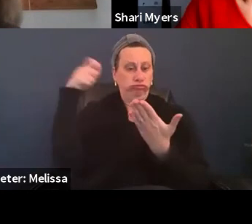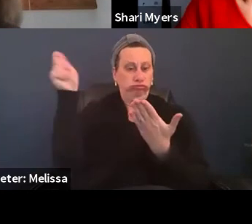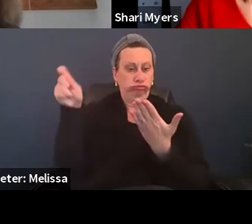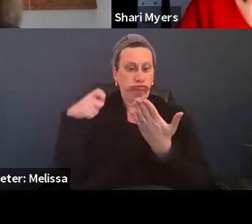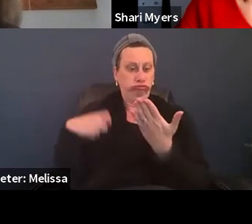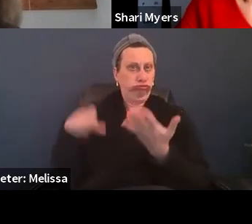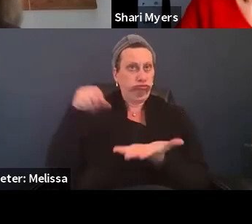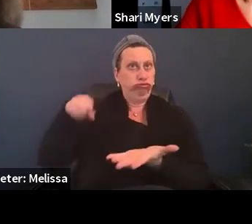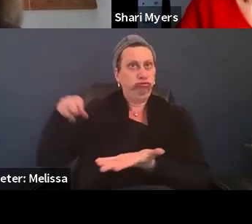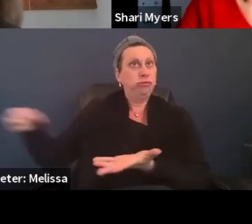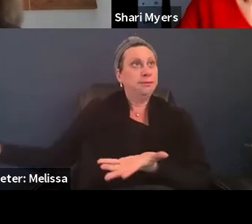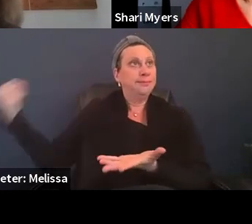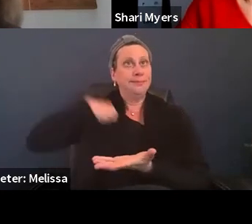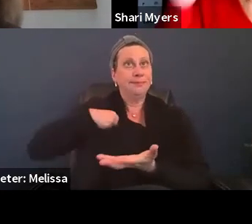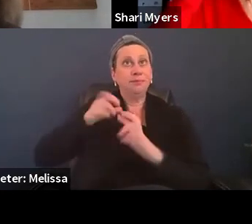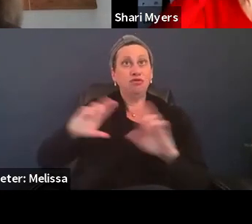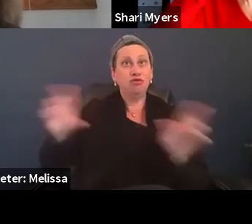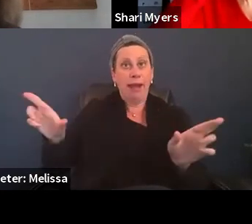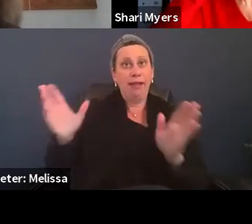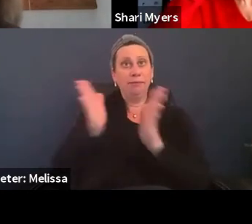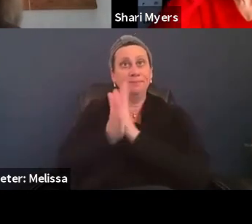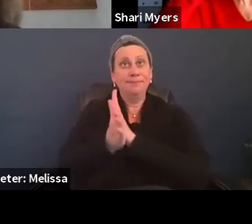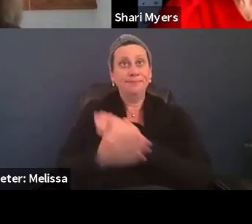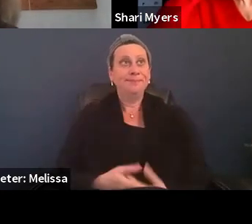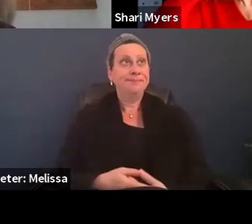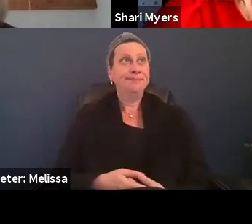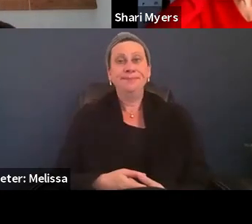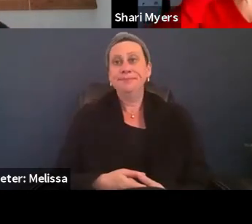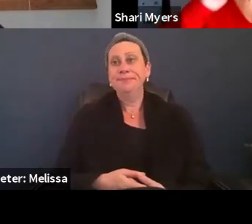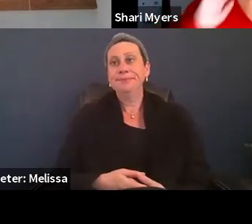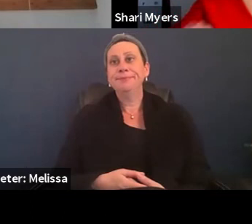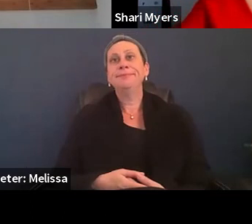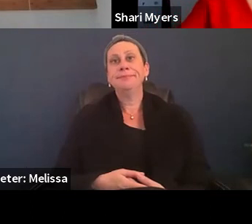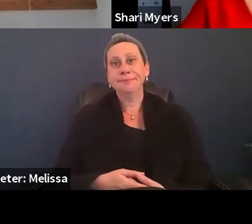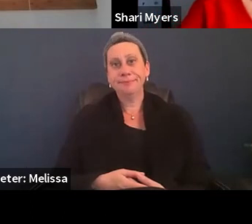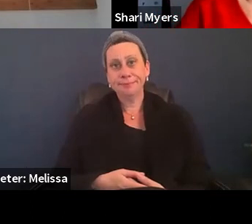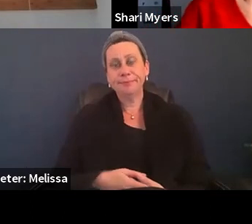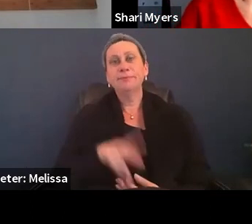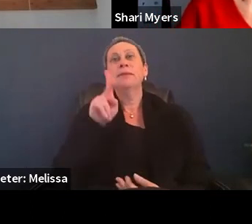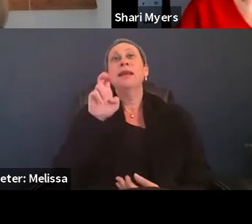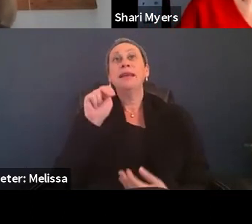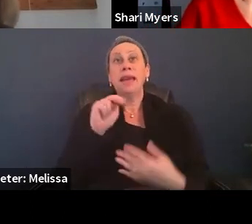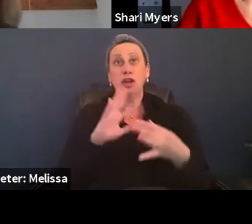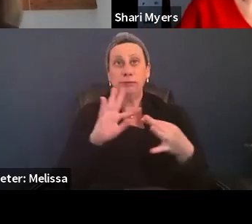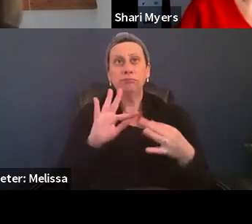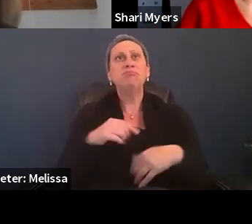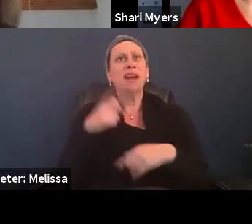Karen. And beyond what Mary and Shari have mentioned. I think the other thing